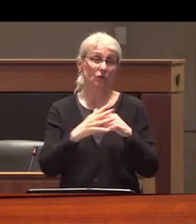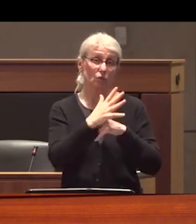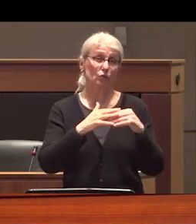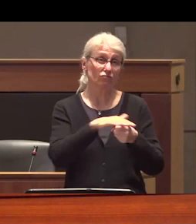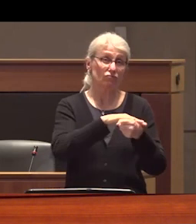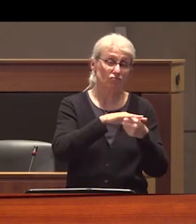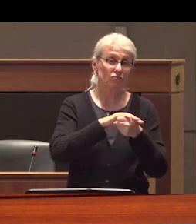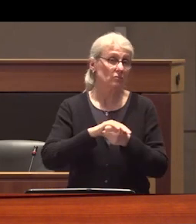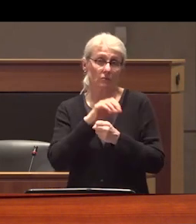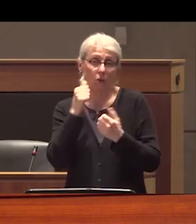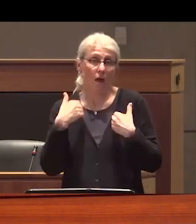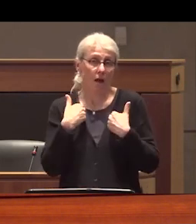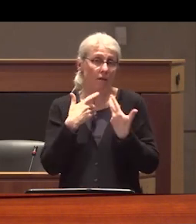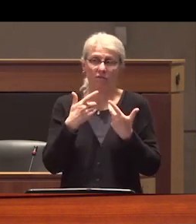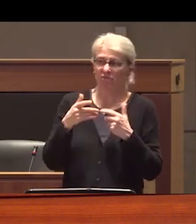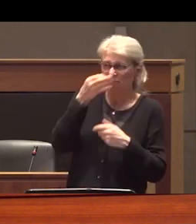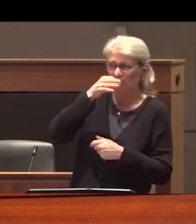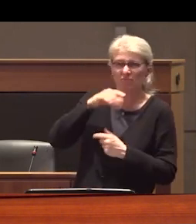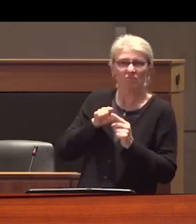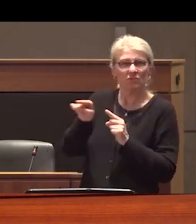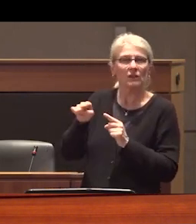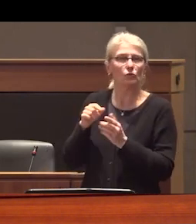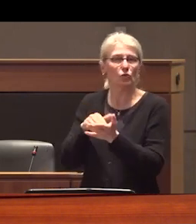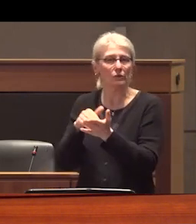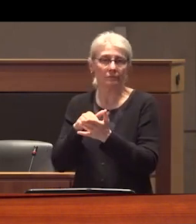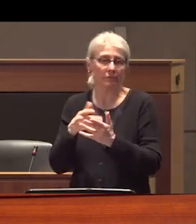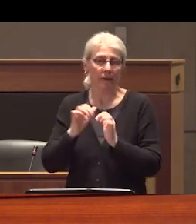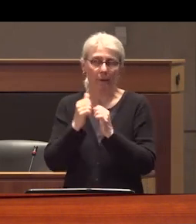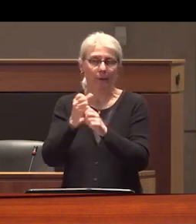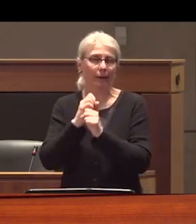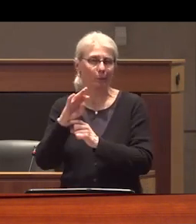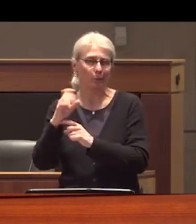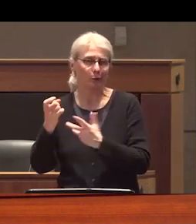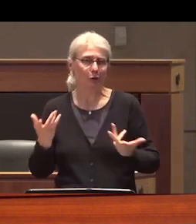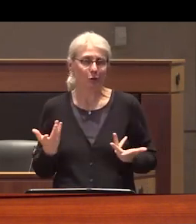often don't live within traveling distance of a prescriber this excludes them from safe Supply